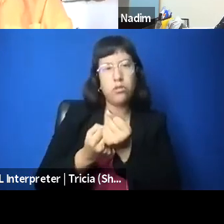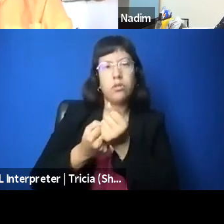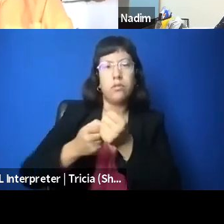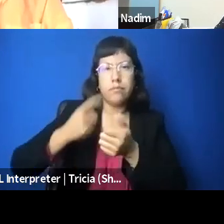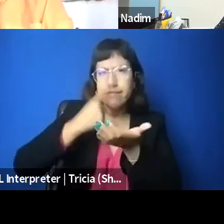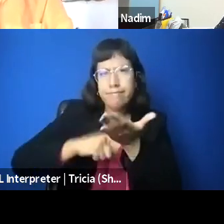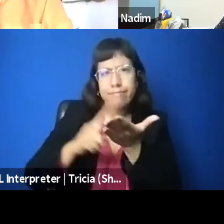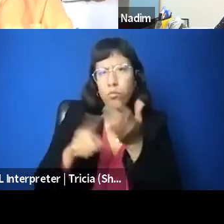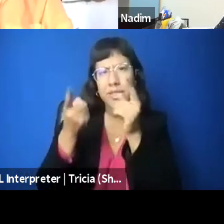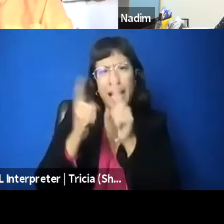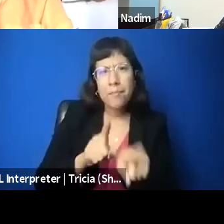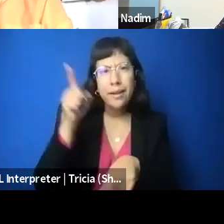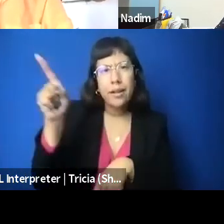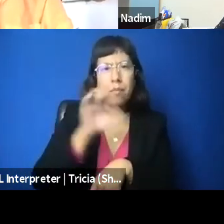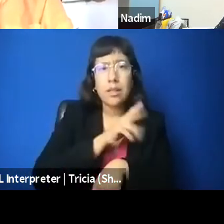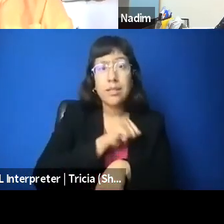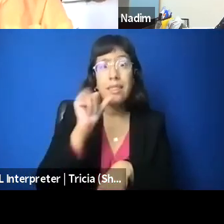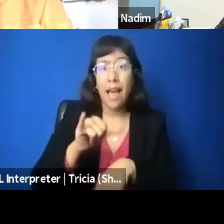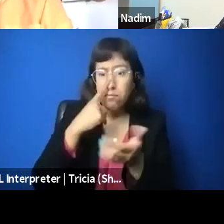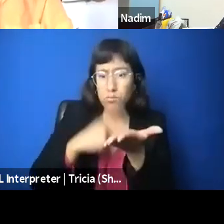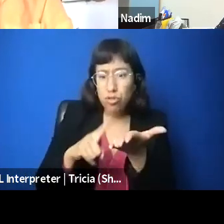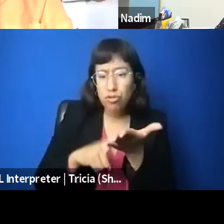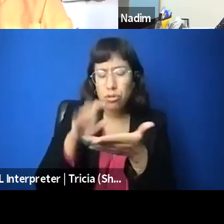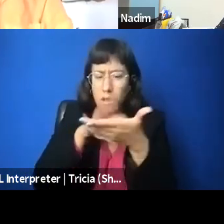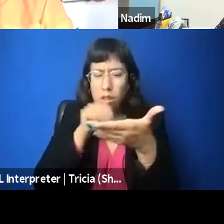So I think we all have a role in this and documenting